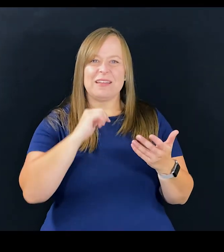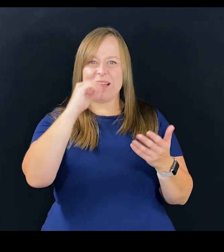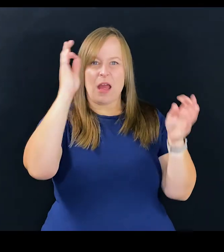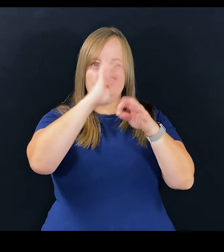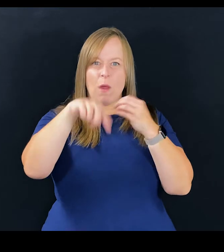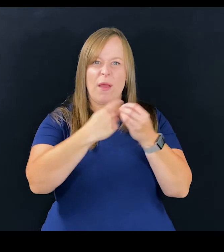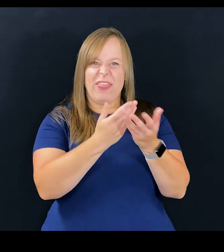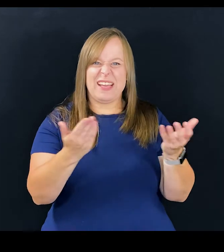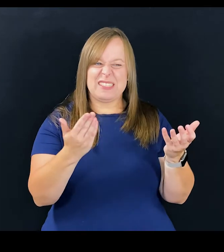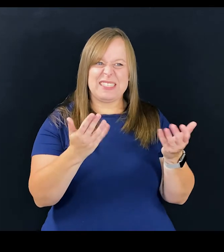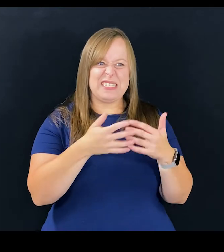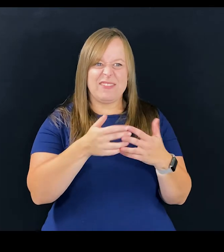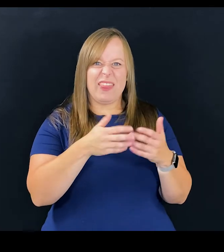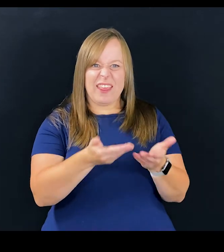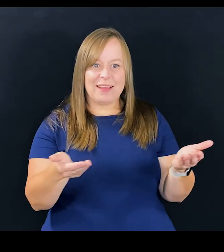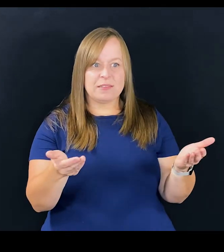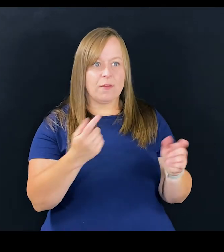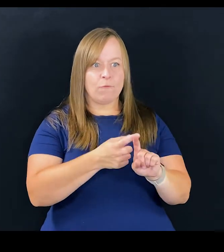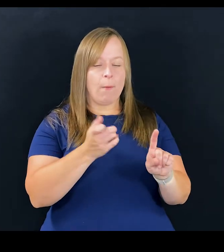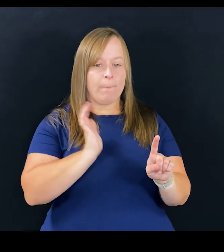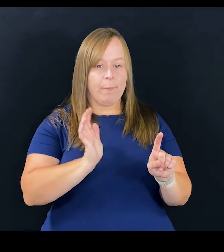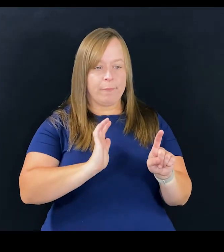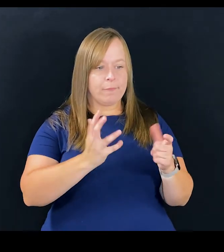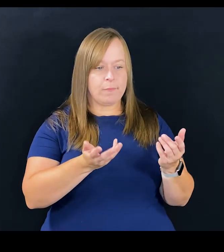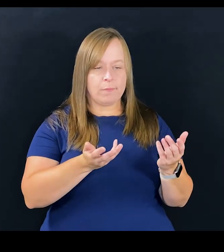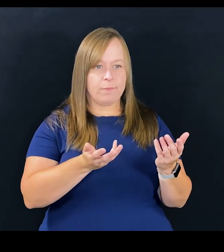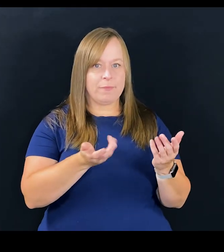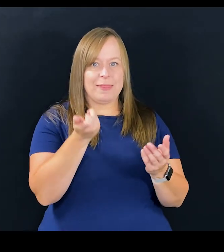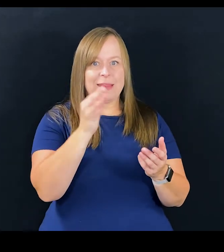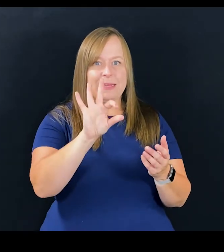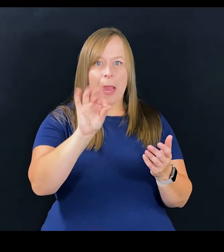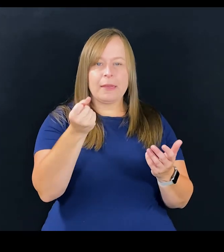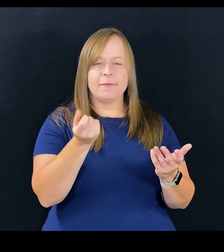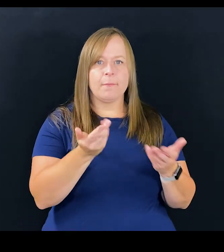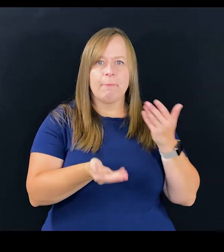of things and even things from the '90s maybe.